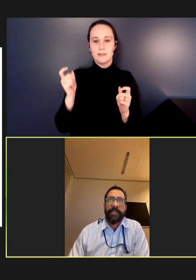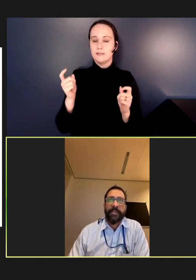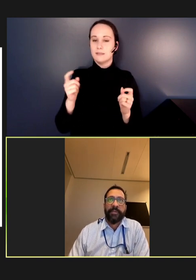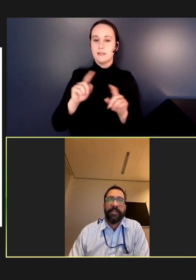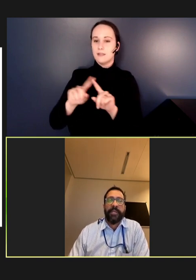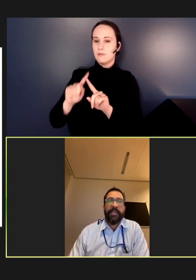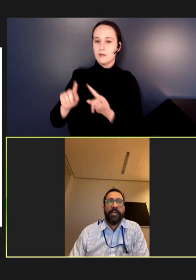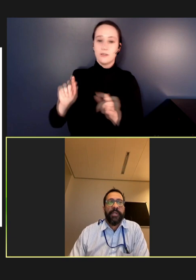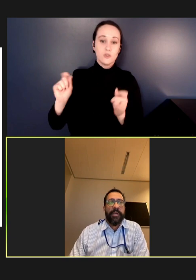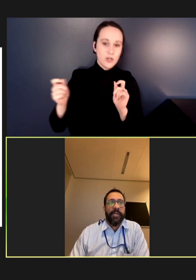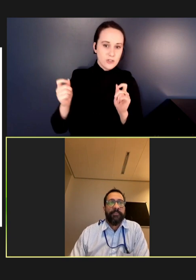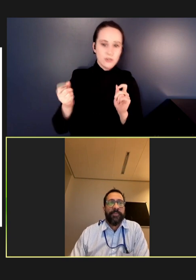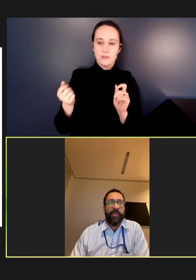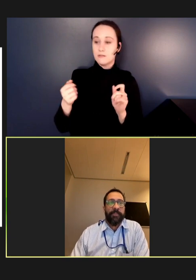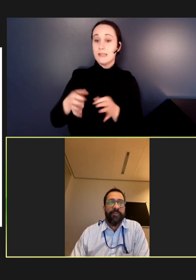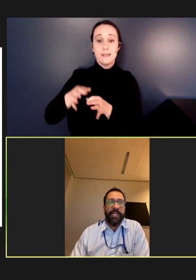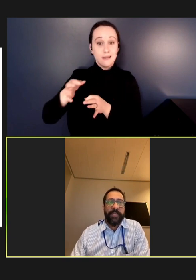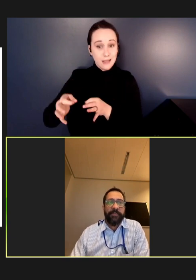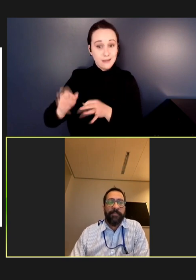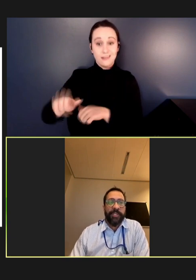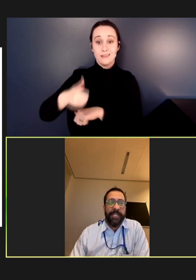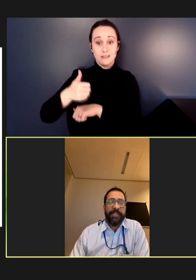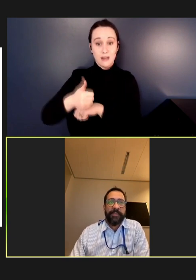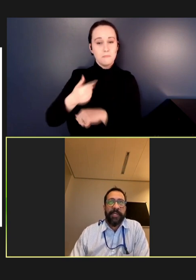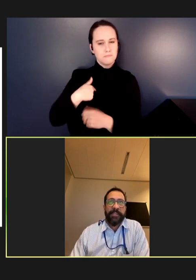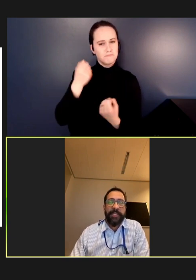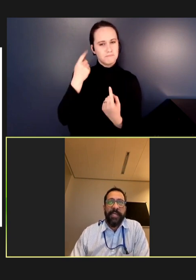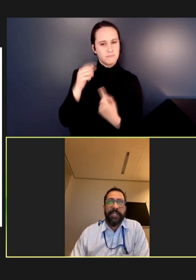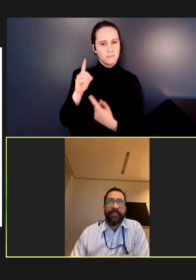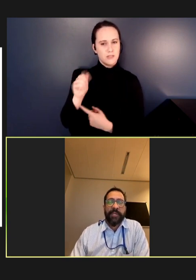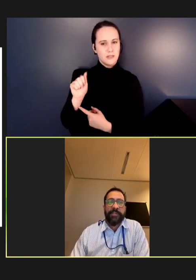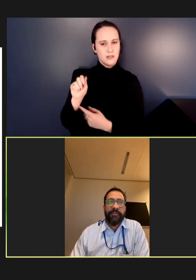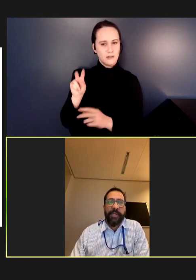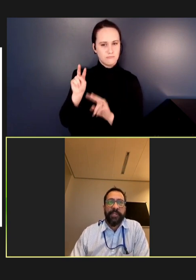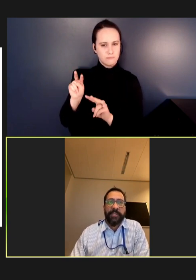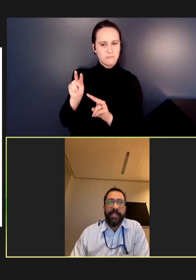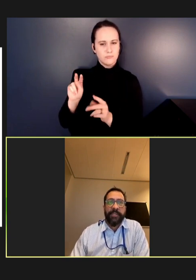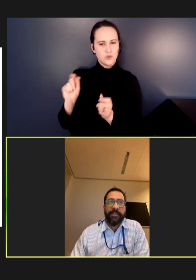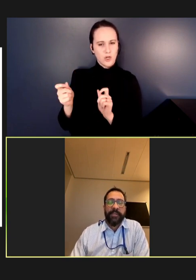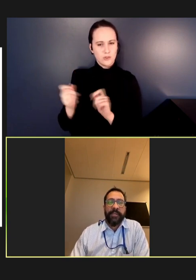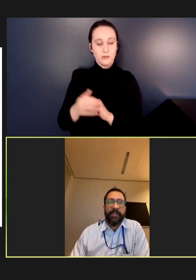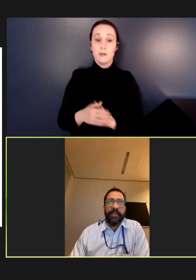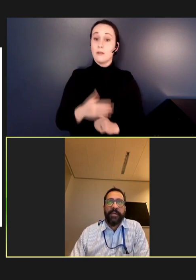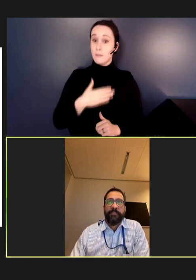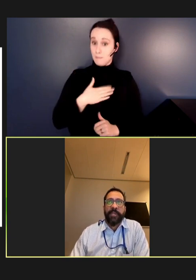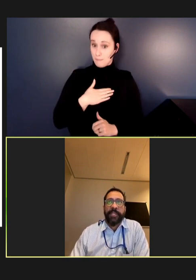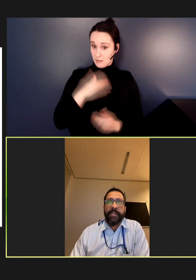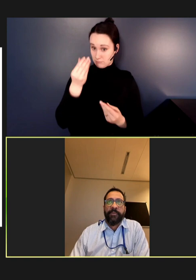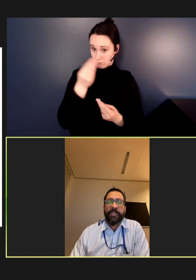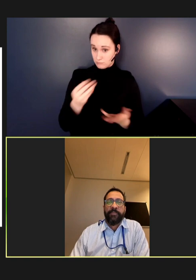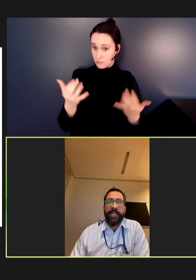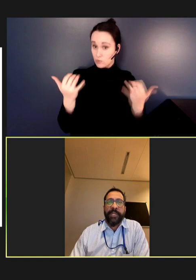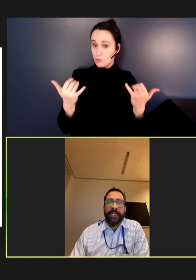et cetera. So, what I'm presenting today as far as surveillance data, our data that were submitted as